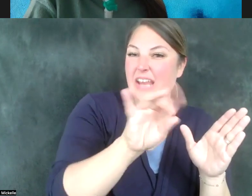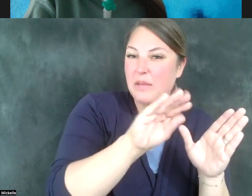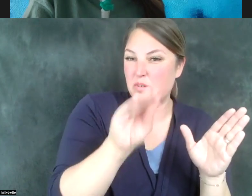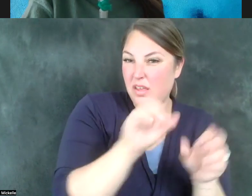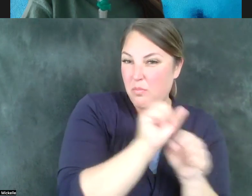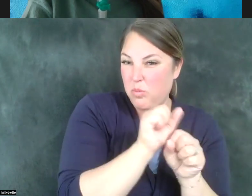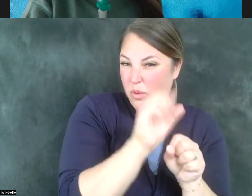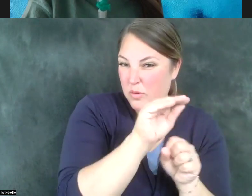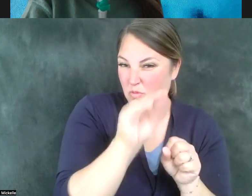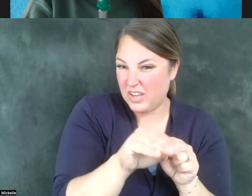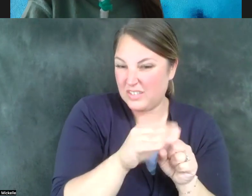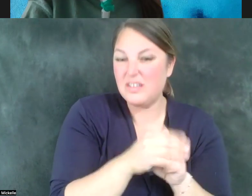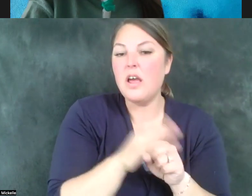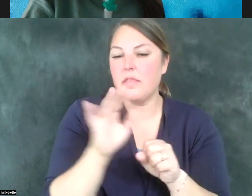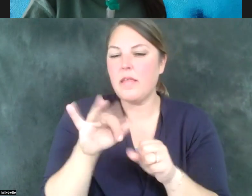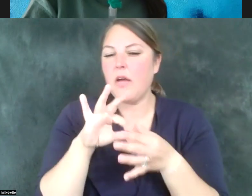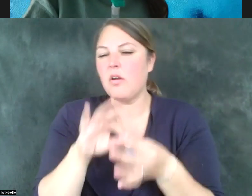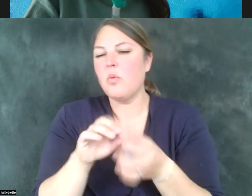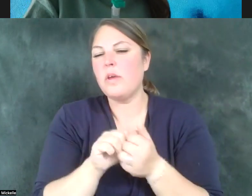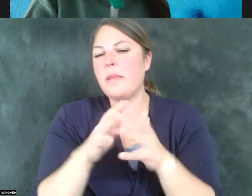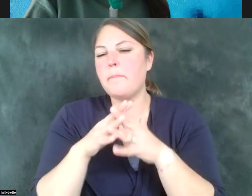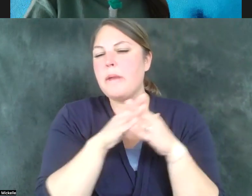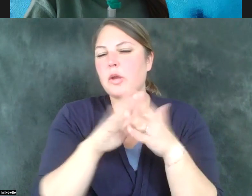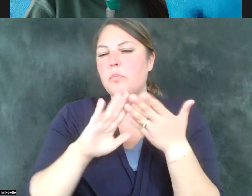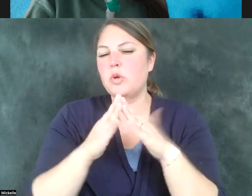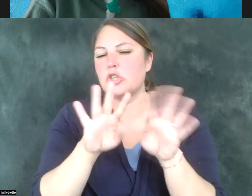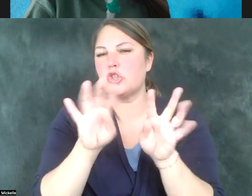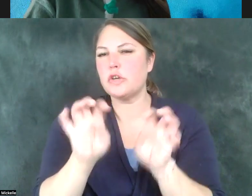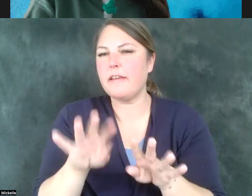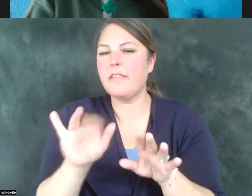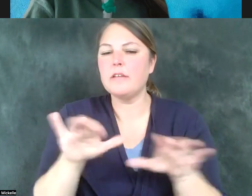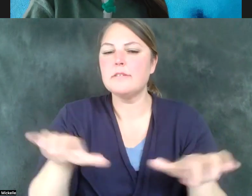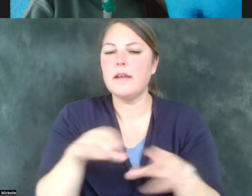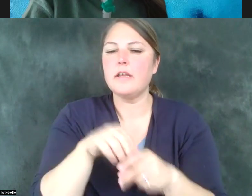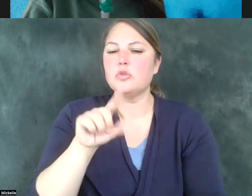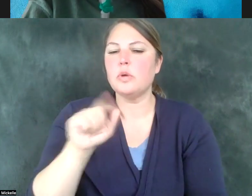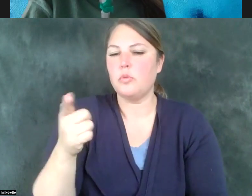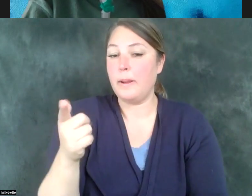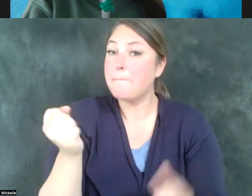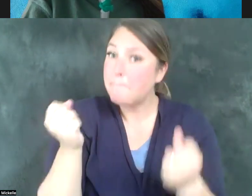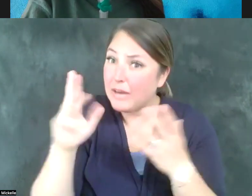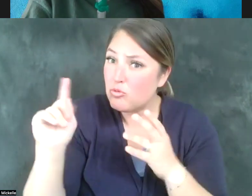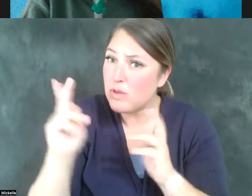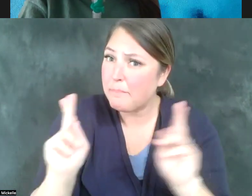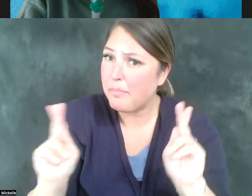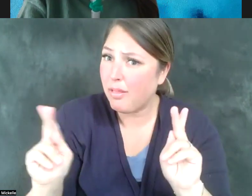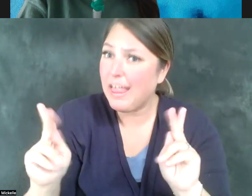Survey that was done in 2021. Many Utahns with disabilities can and want to work, but don't have access to